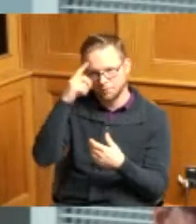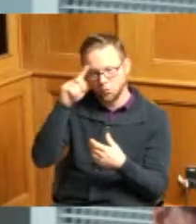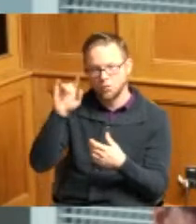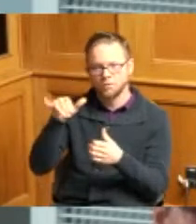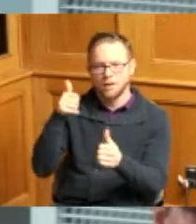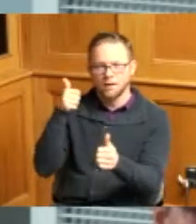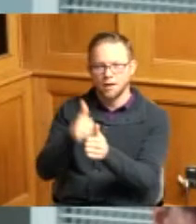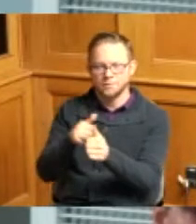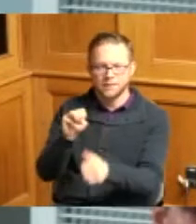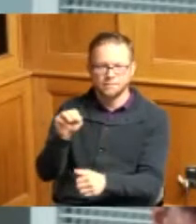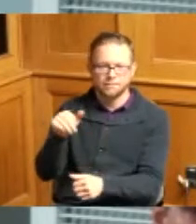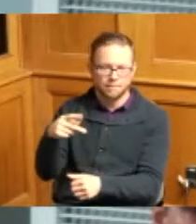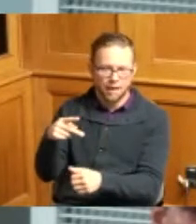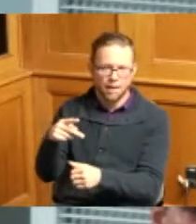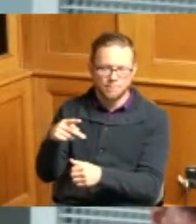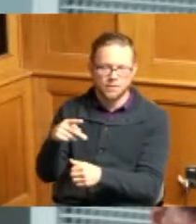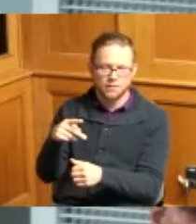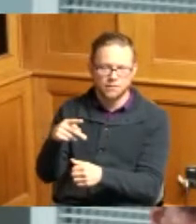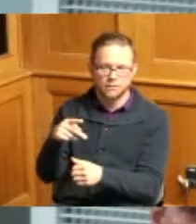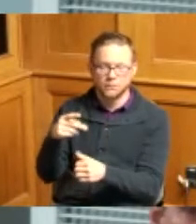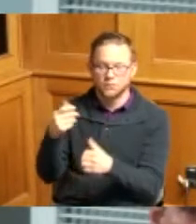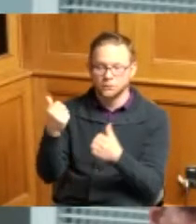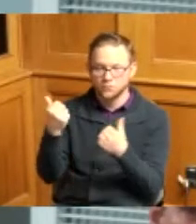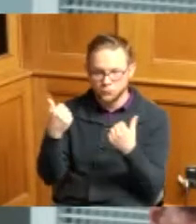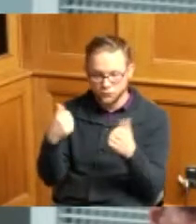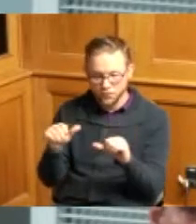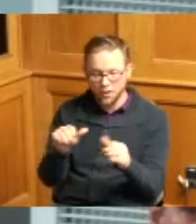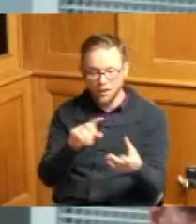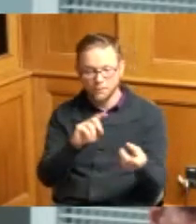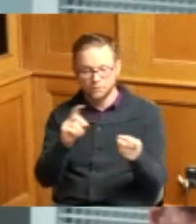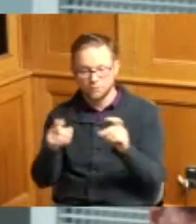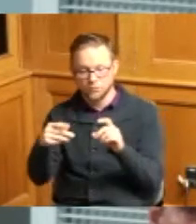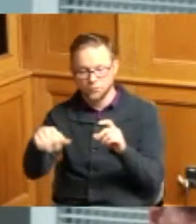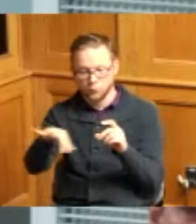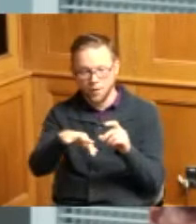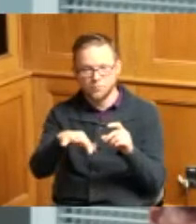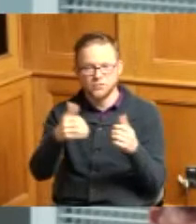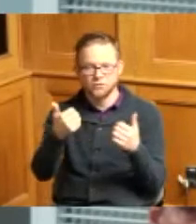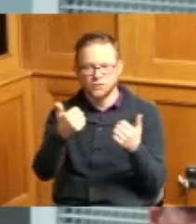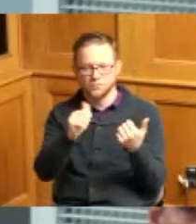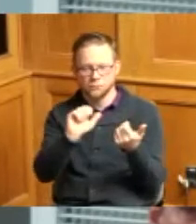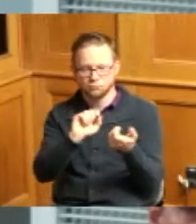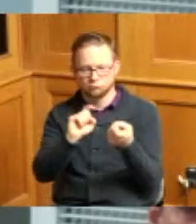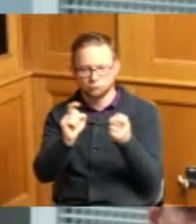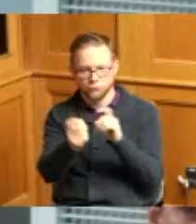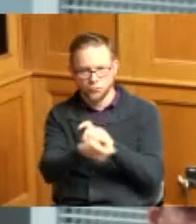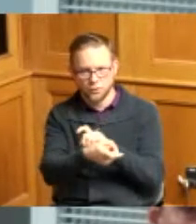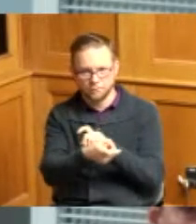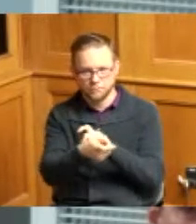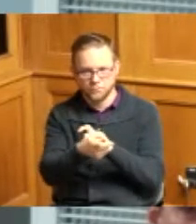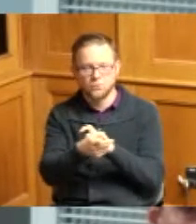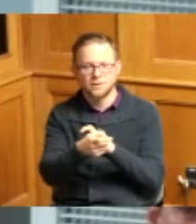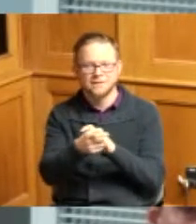map they tried converting this property to for future use as a scenic river commercial